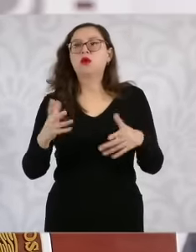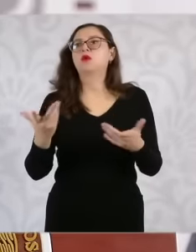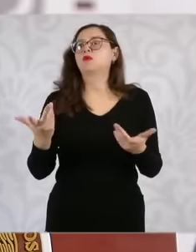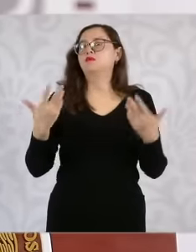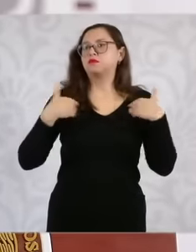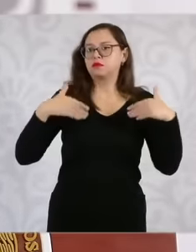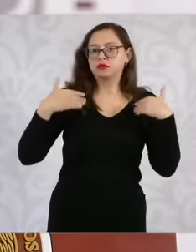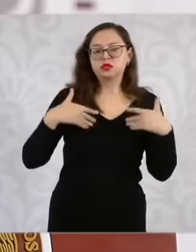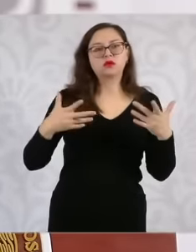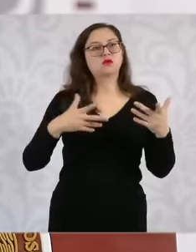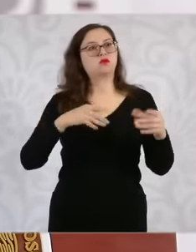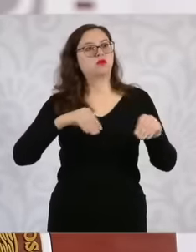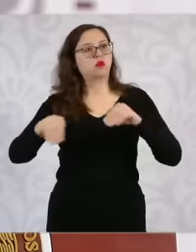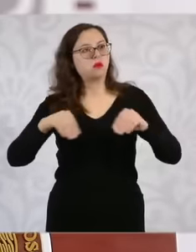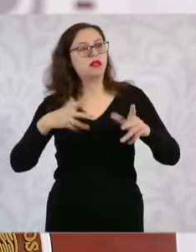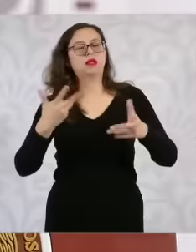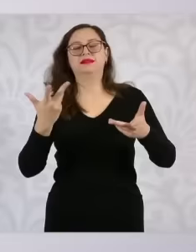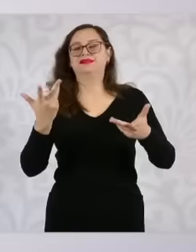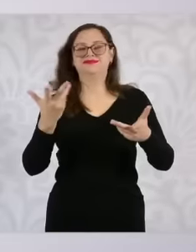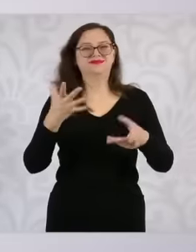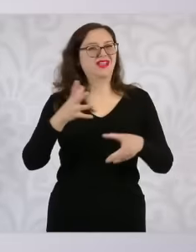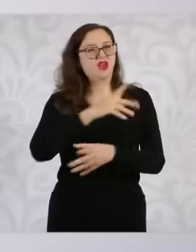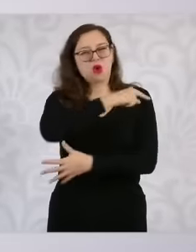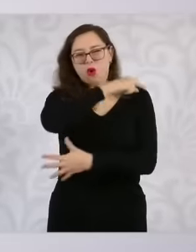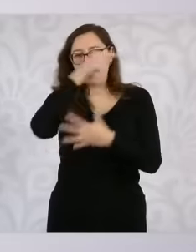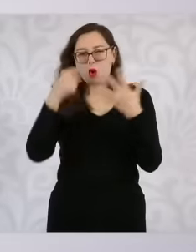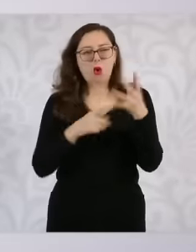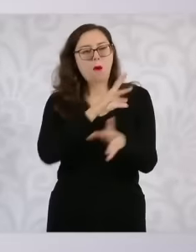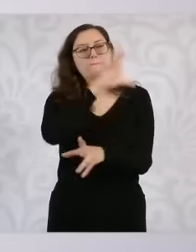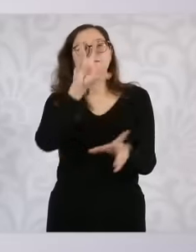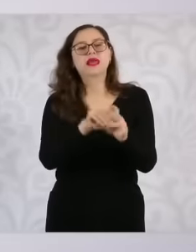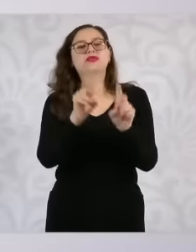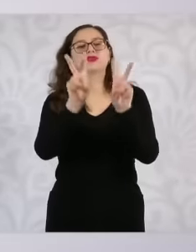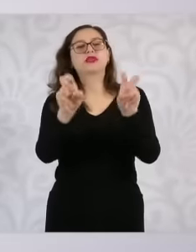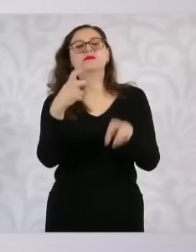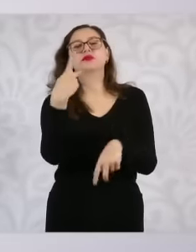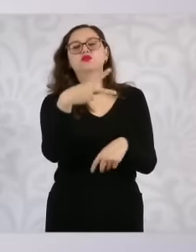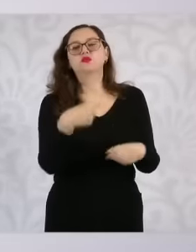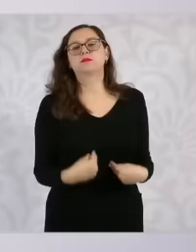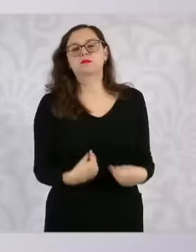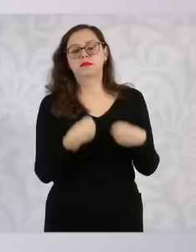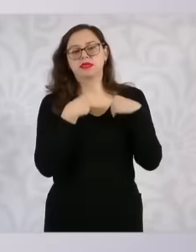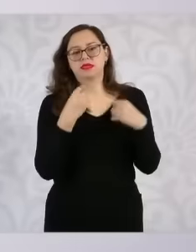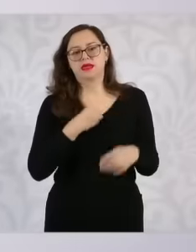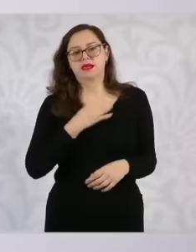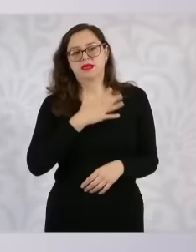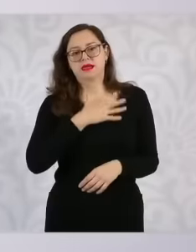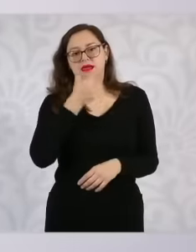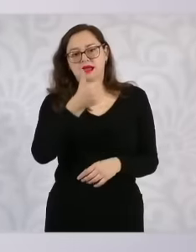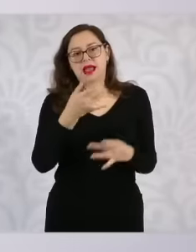to say to give quality of life to all the inhabitants of the eastern part of the State of Mexico